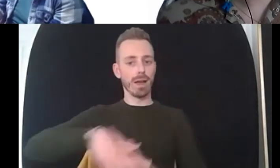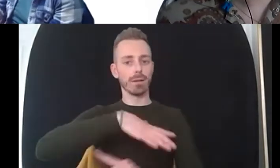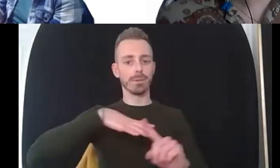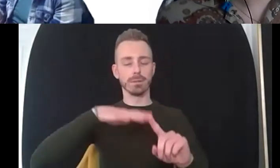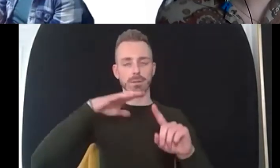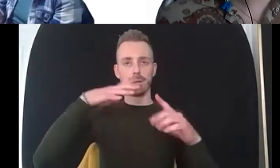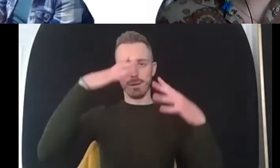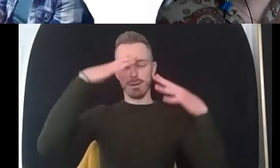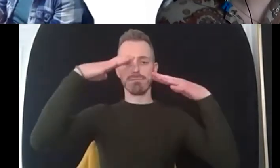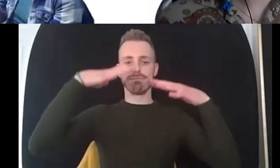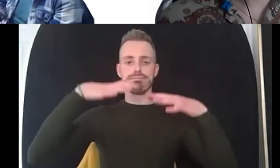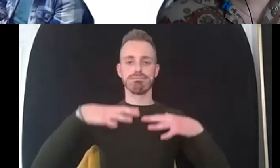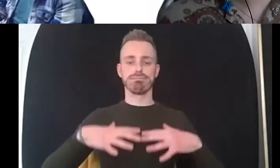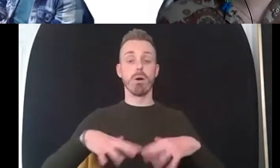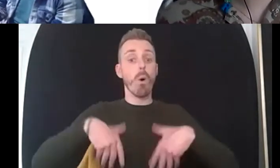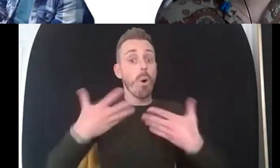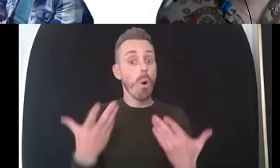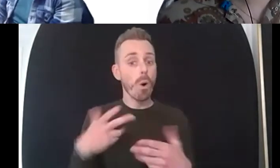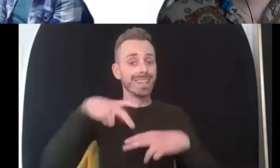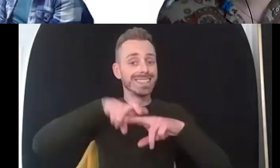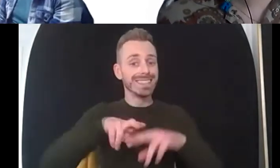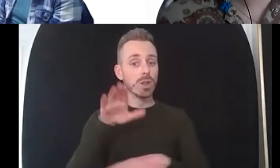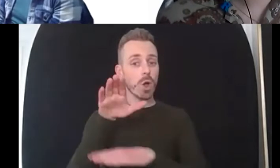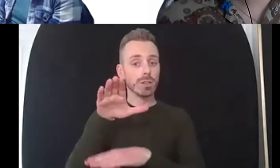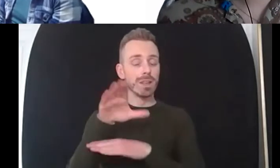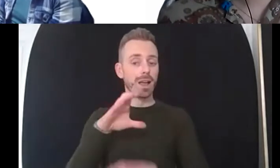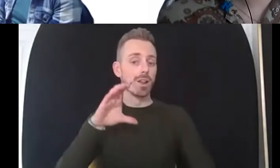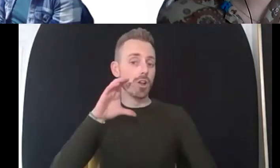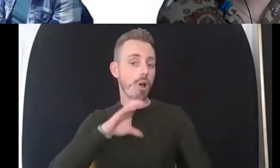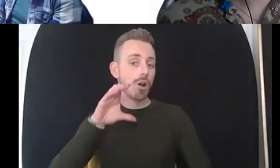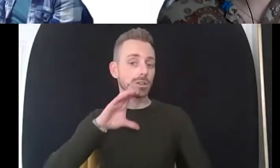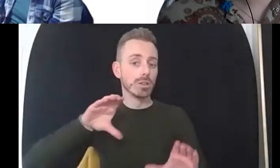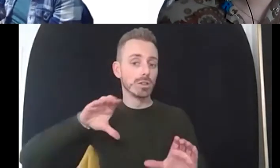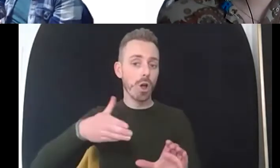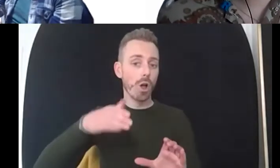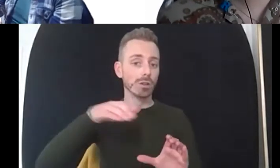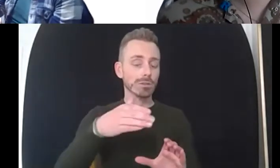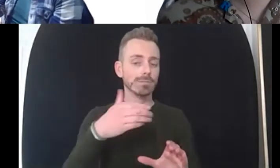sat in the garden because i can hear birds outside in the garden and all my dog barking um and